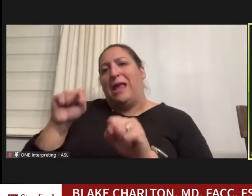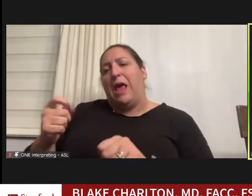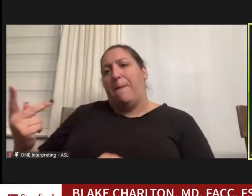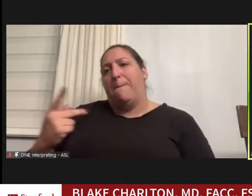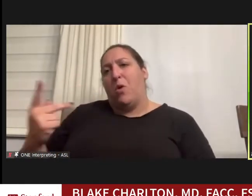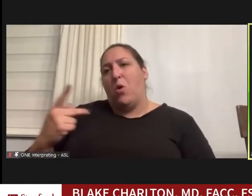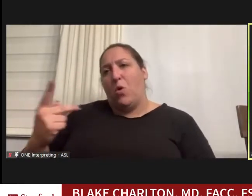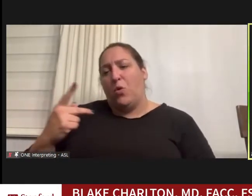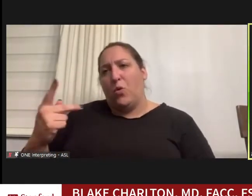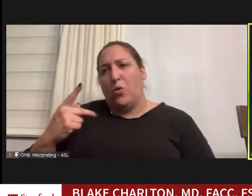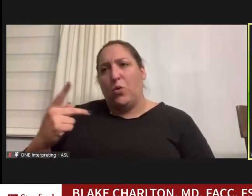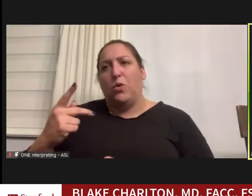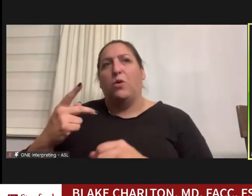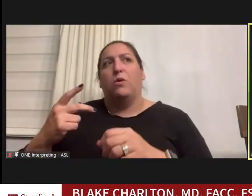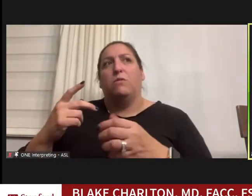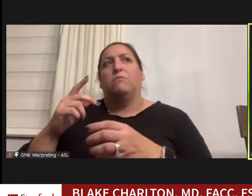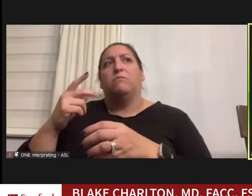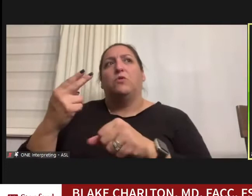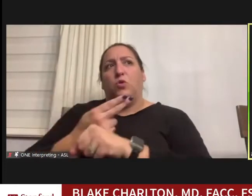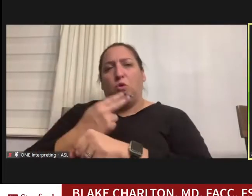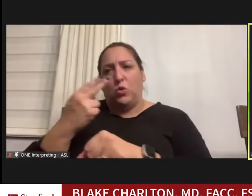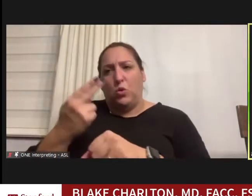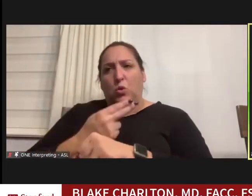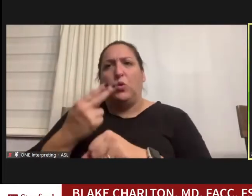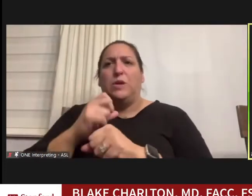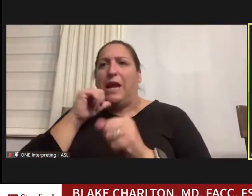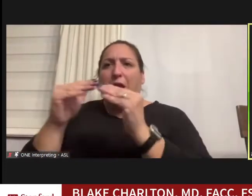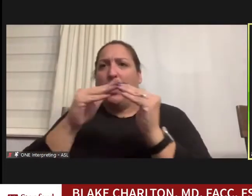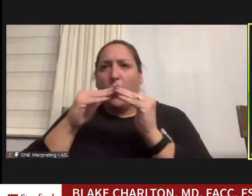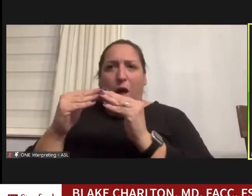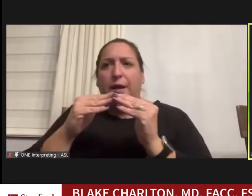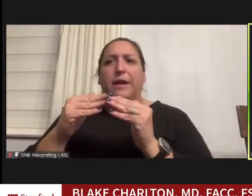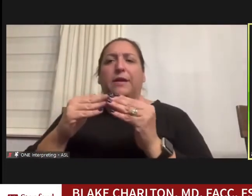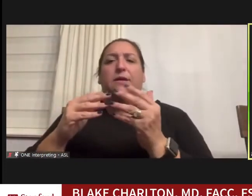be of use to issues of inequalities, because there's not a lot of overlap between rural